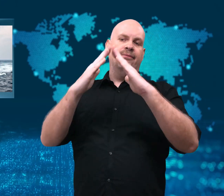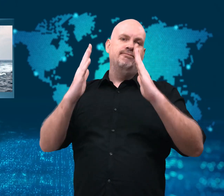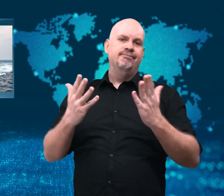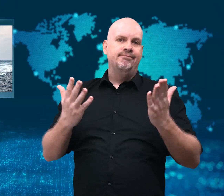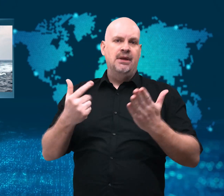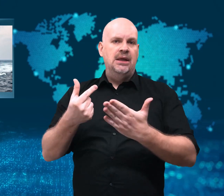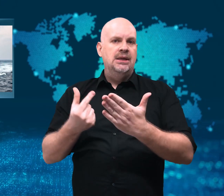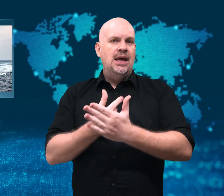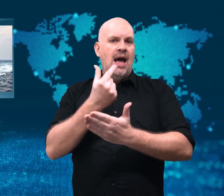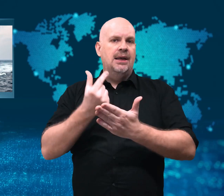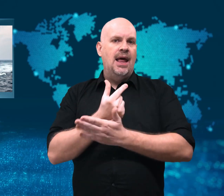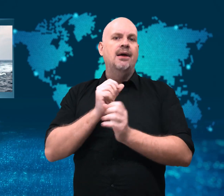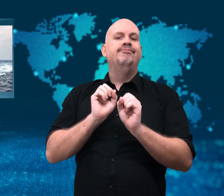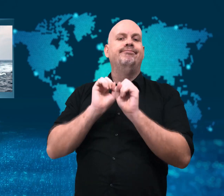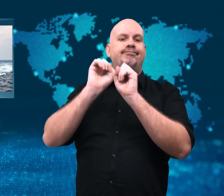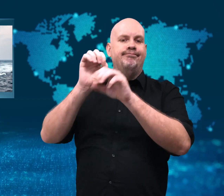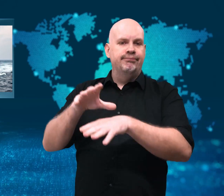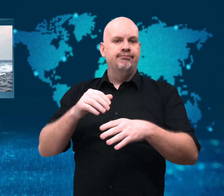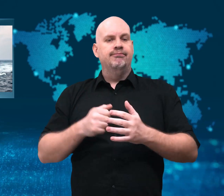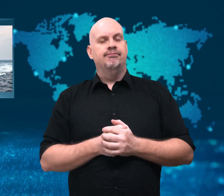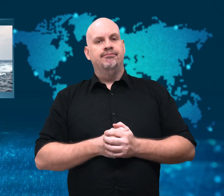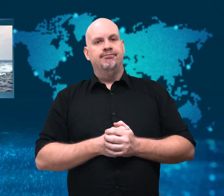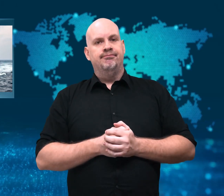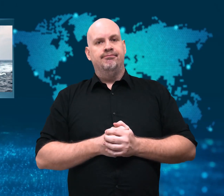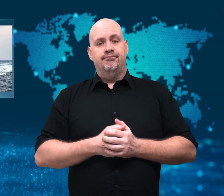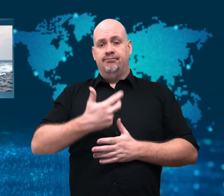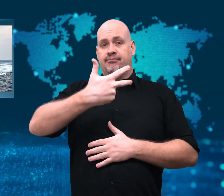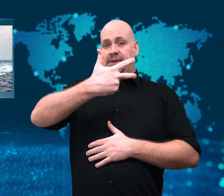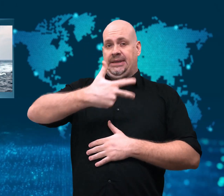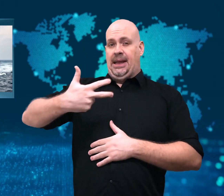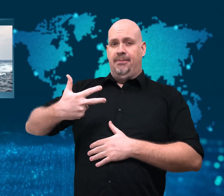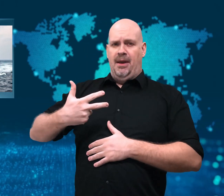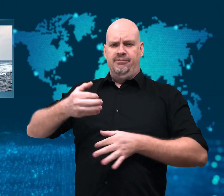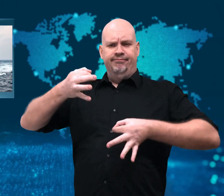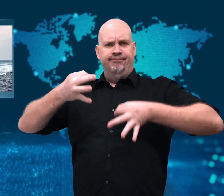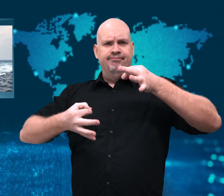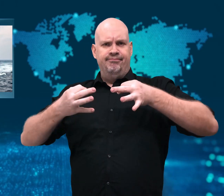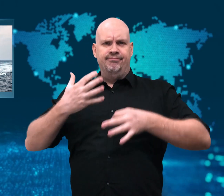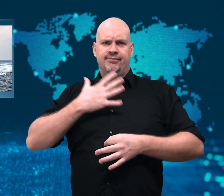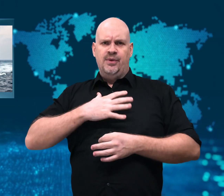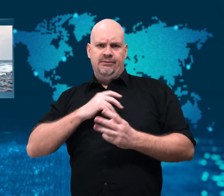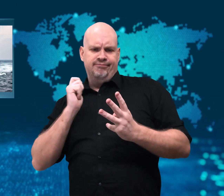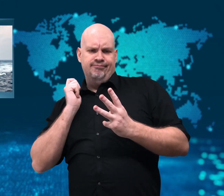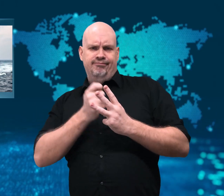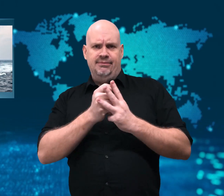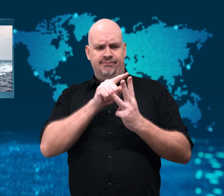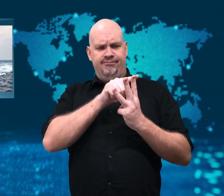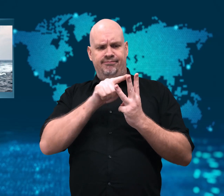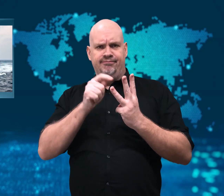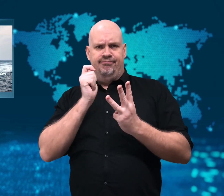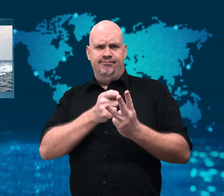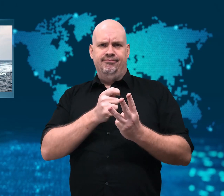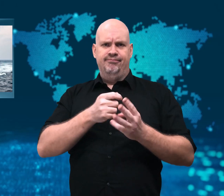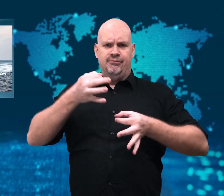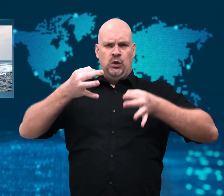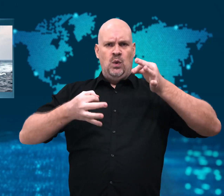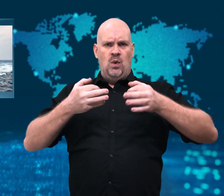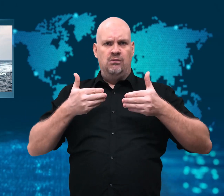Danish prosecutors dropped charges against the three uninjured